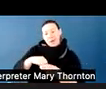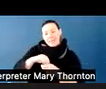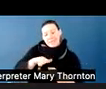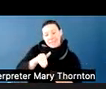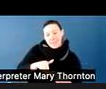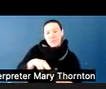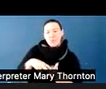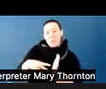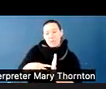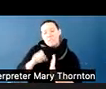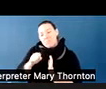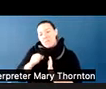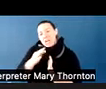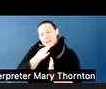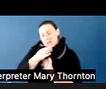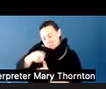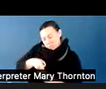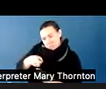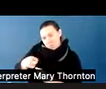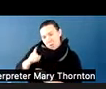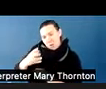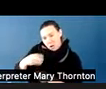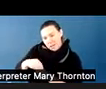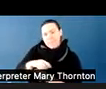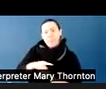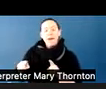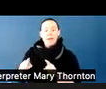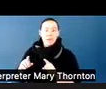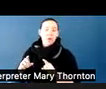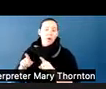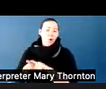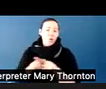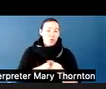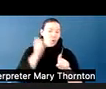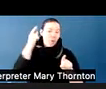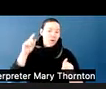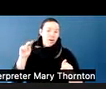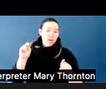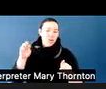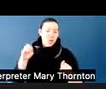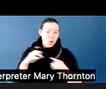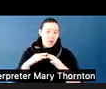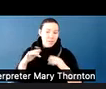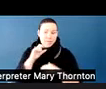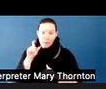but also acknowledging that neurodiversity does not just pertain to people with autism or autistic folks, which